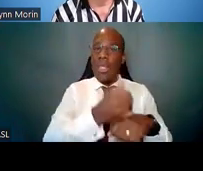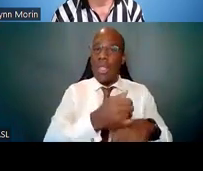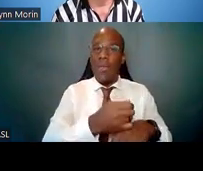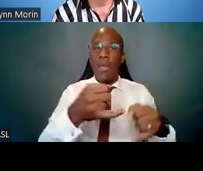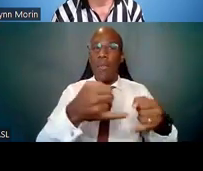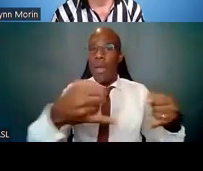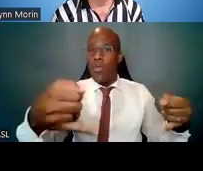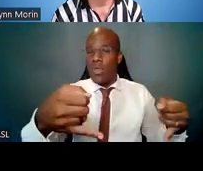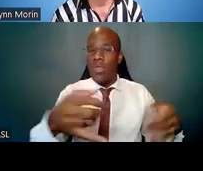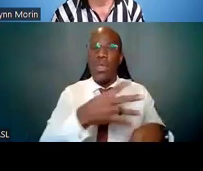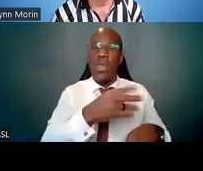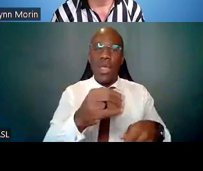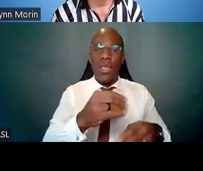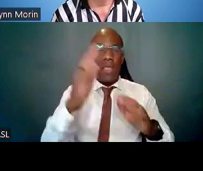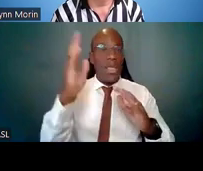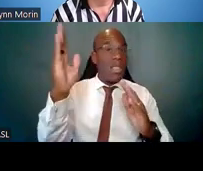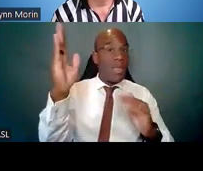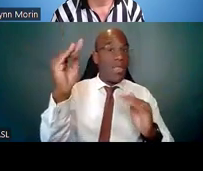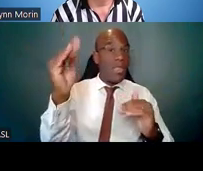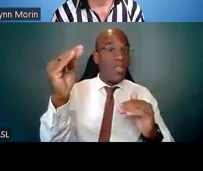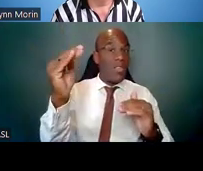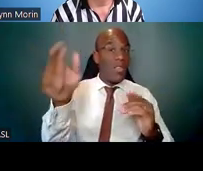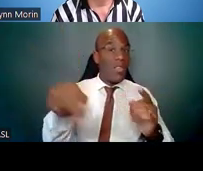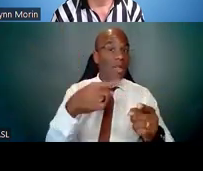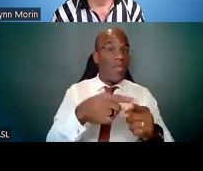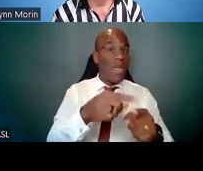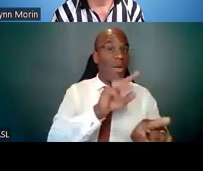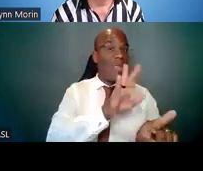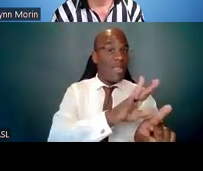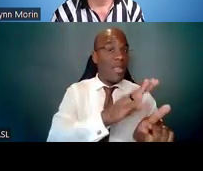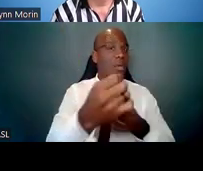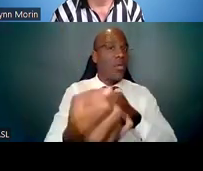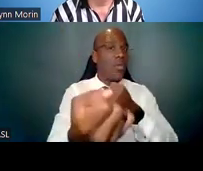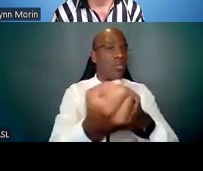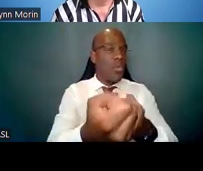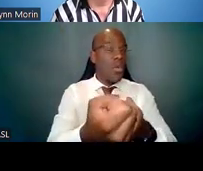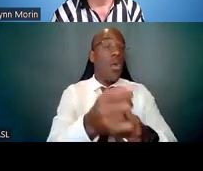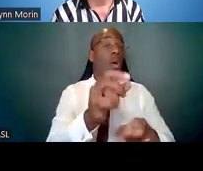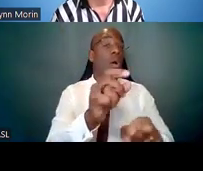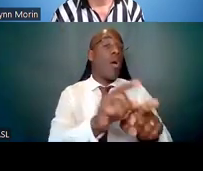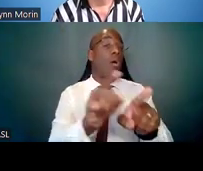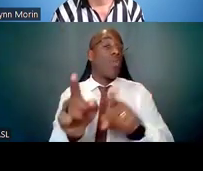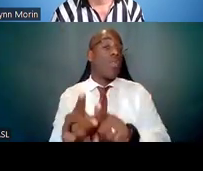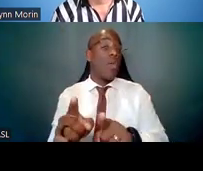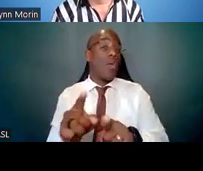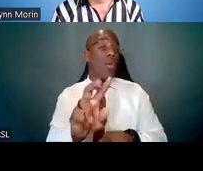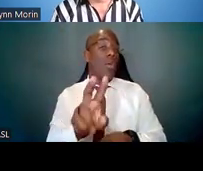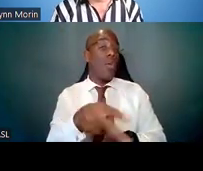about the support that your mentor will give you, and also how you will interact with your mentor.